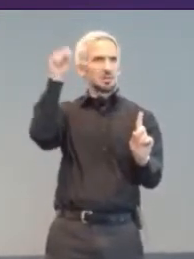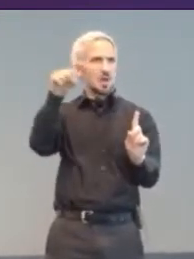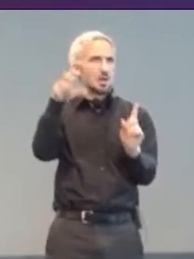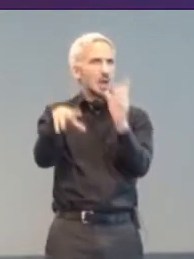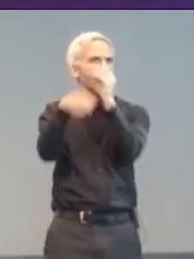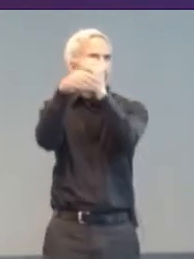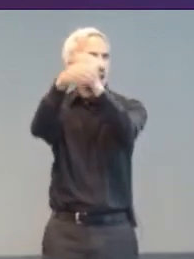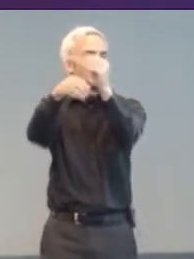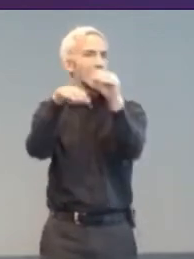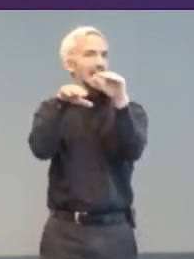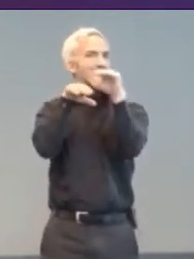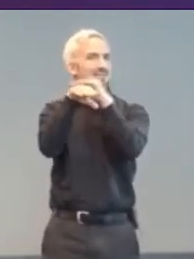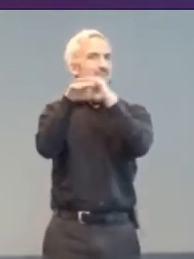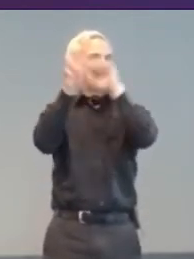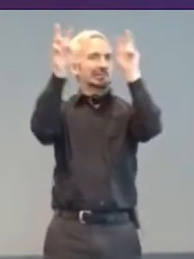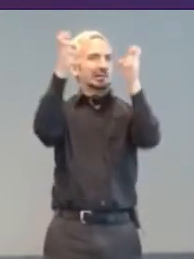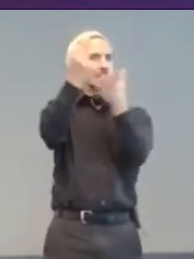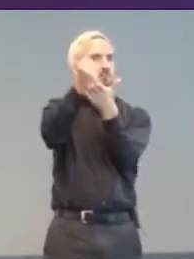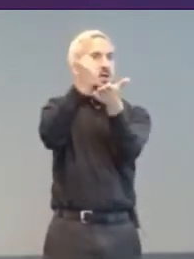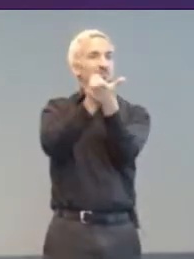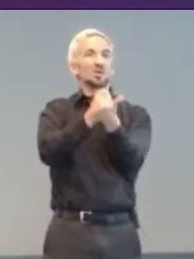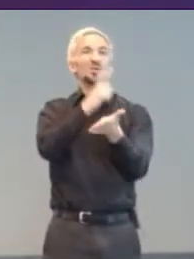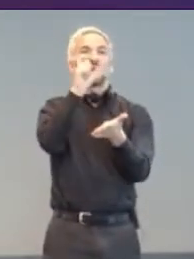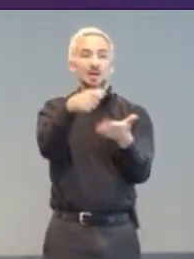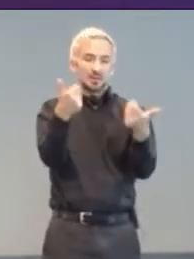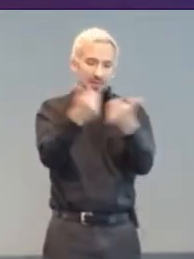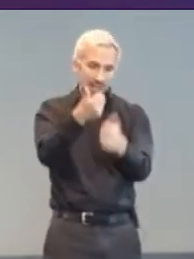No need to keep telling each game what accessibility settings